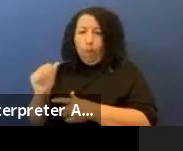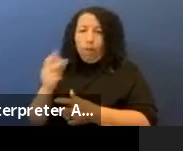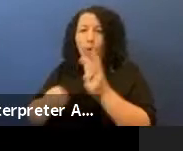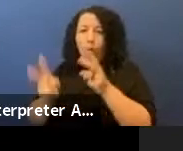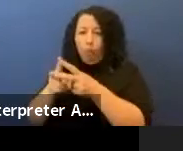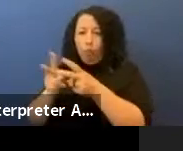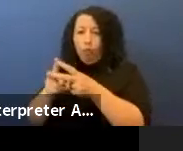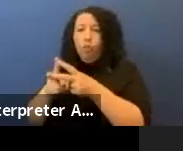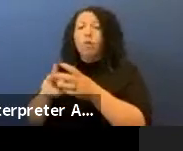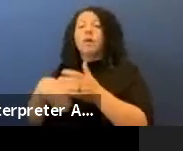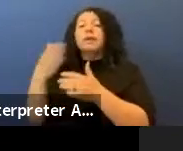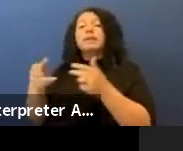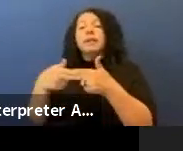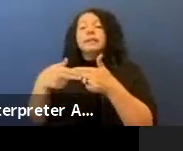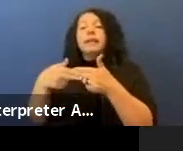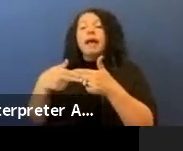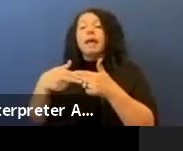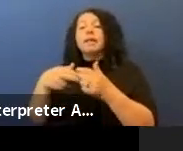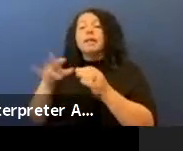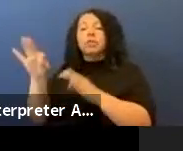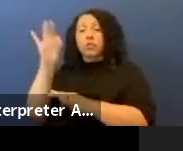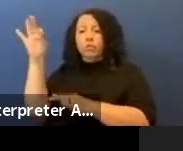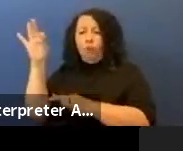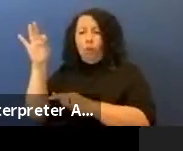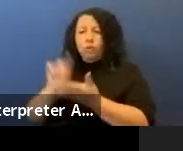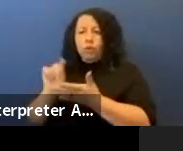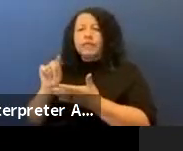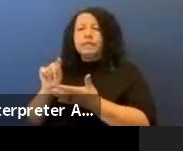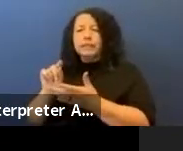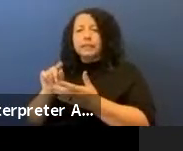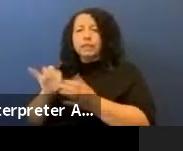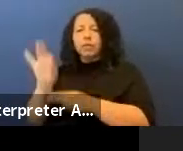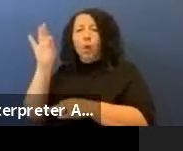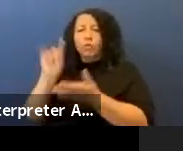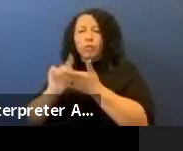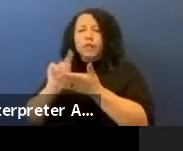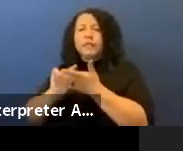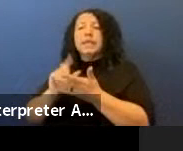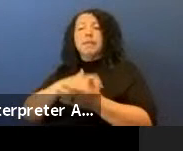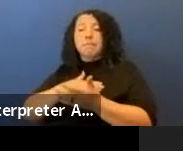The next slide is the ghost prints and my studio in Oklahoma is very near Concho